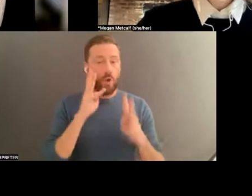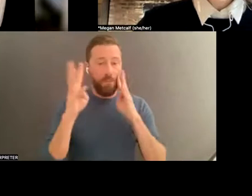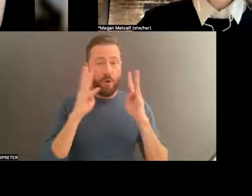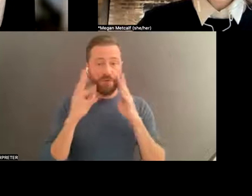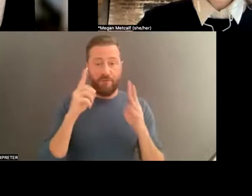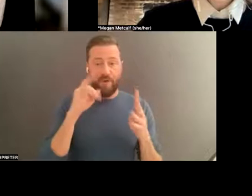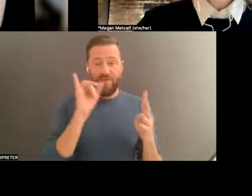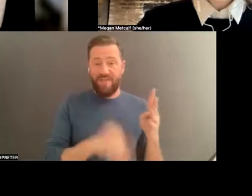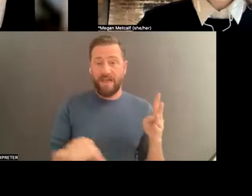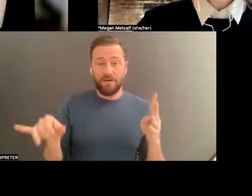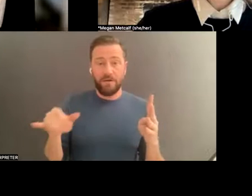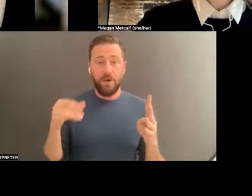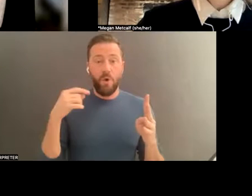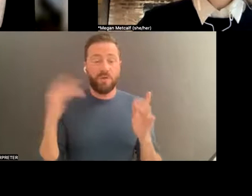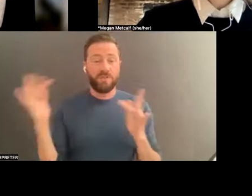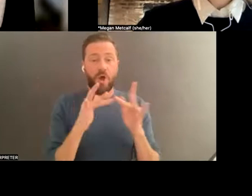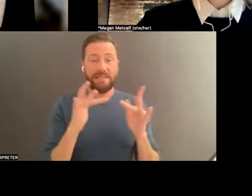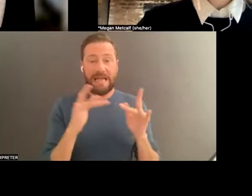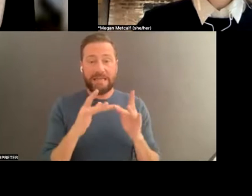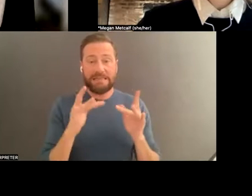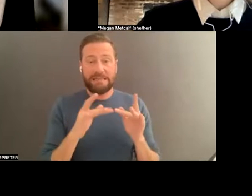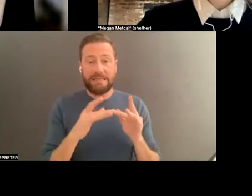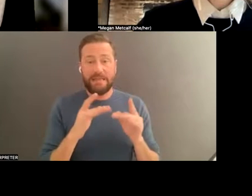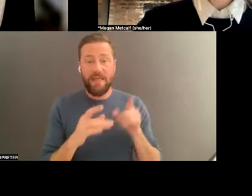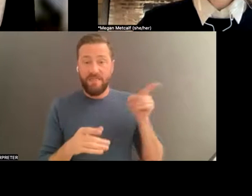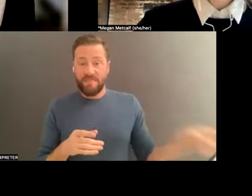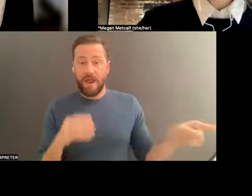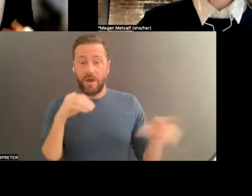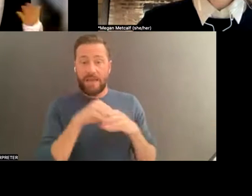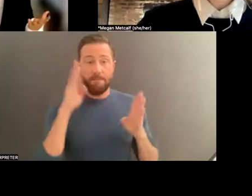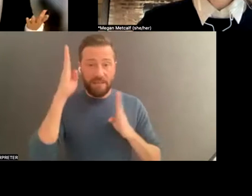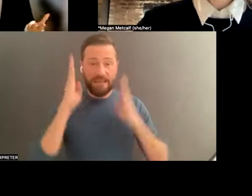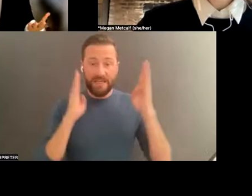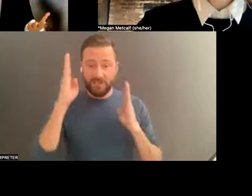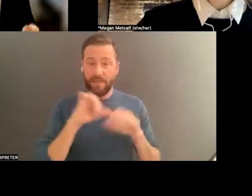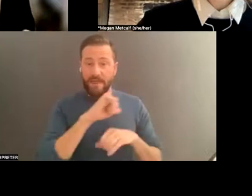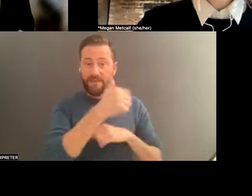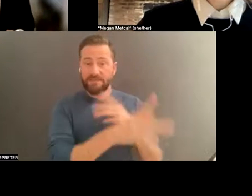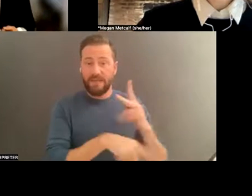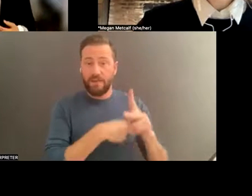dancer in ma